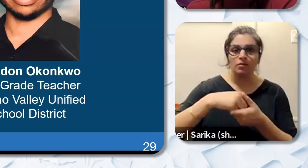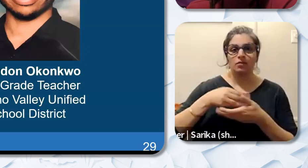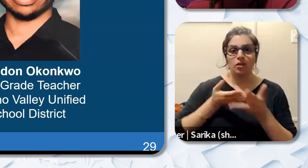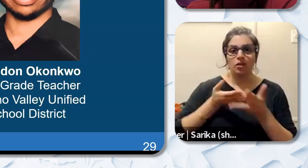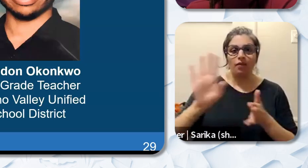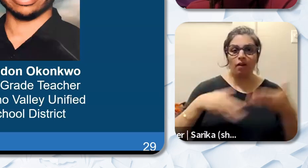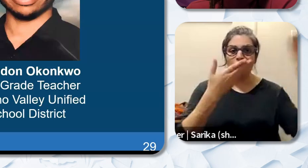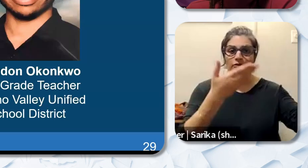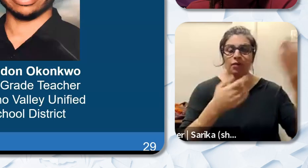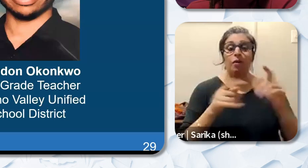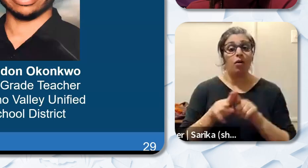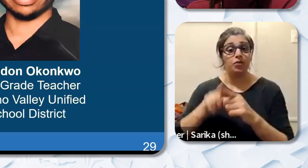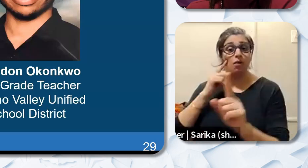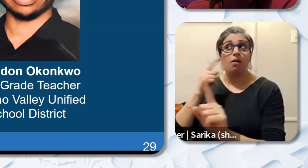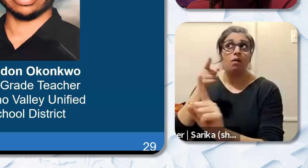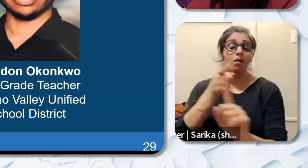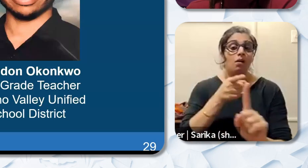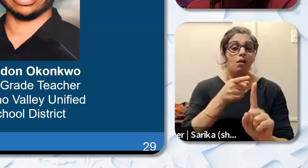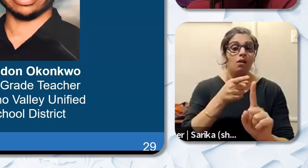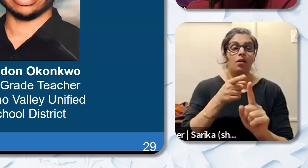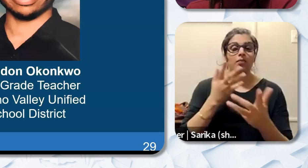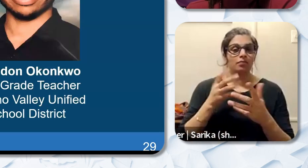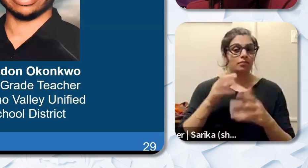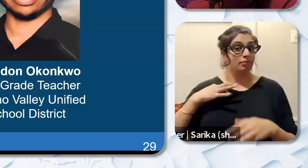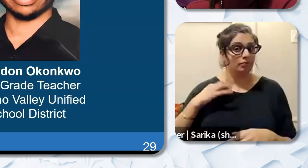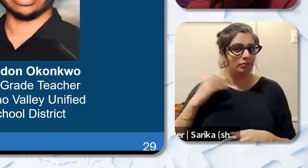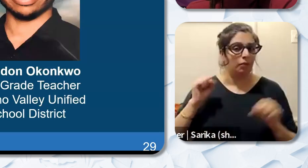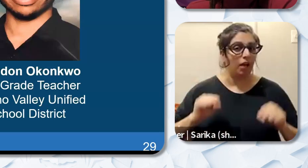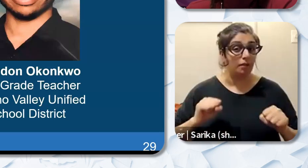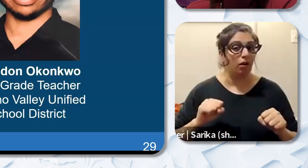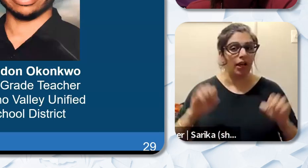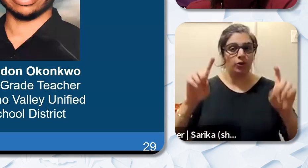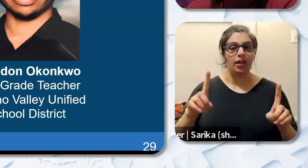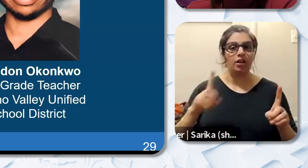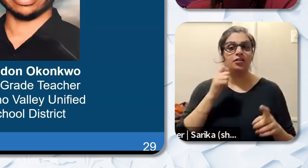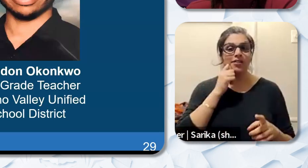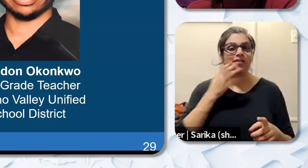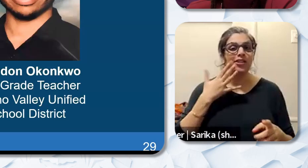also to target potential educators of color ensure they complete their programs debt free. That's